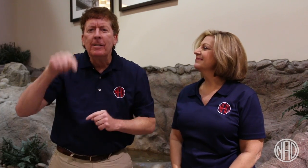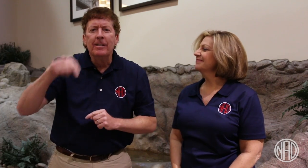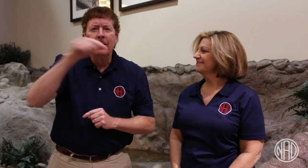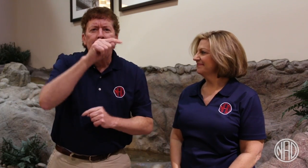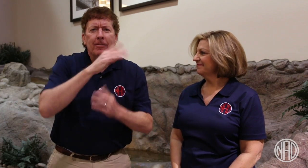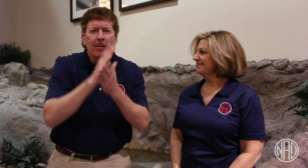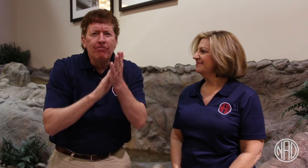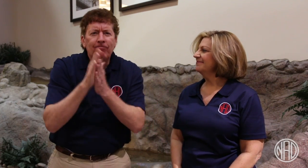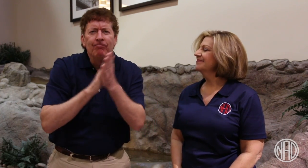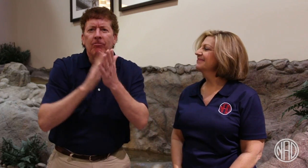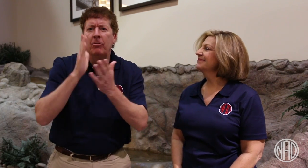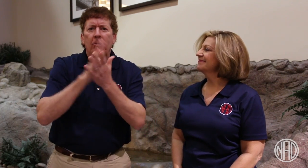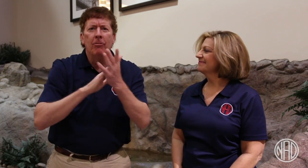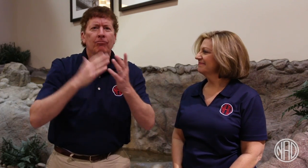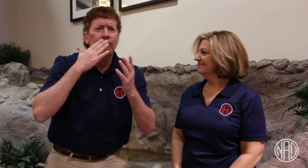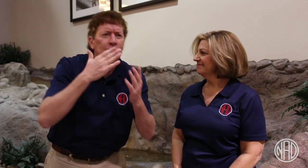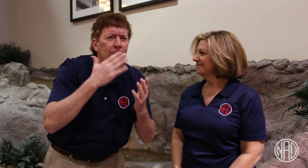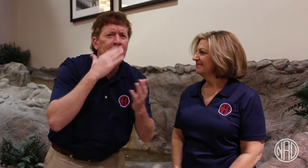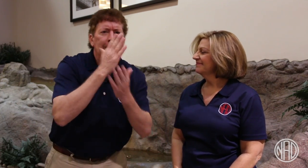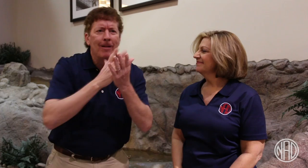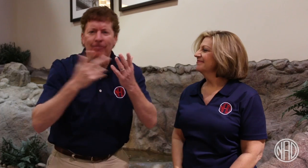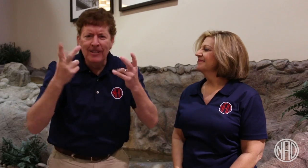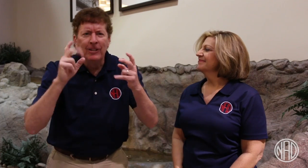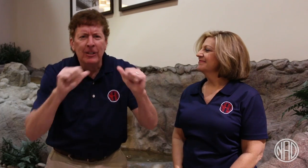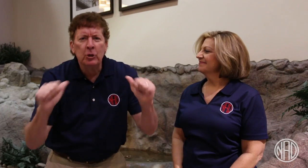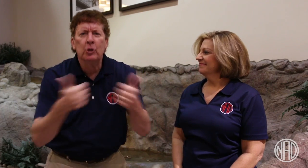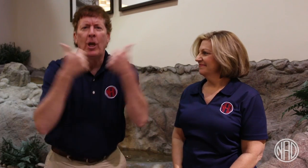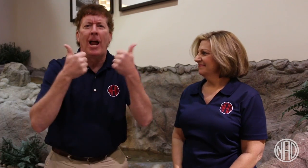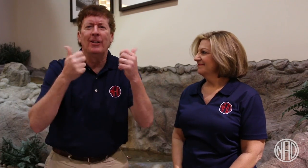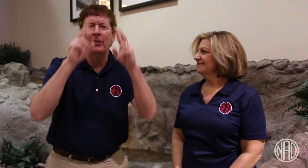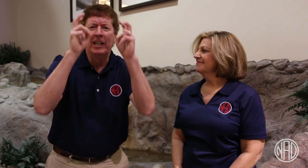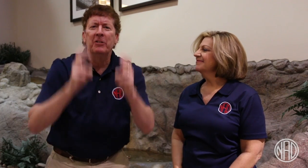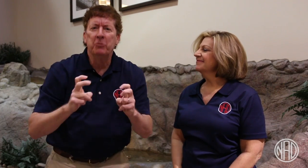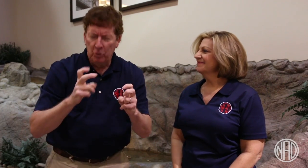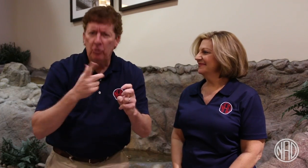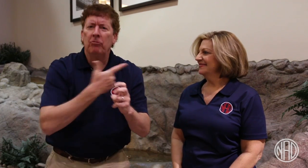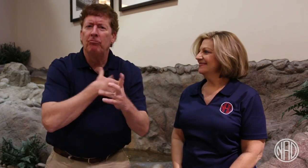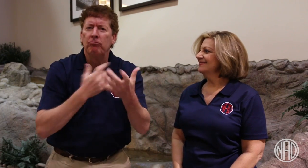Some states are making wonderful progress while others have more challenges.